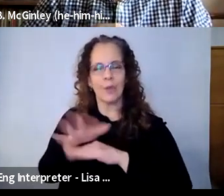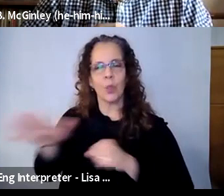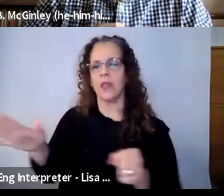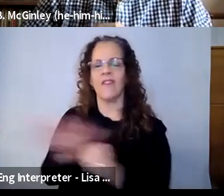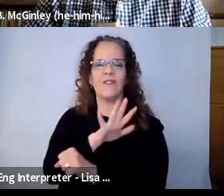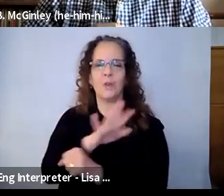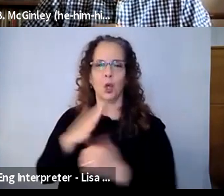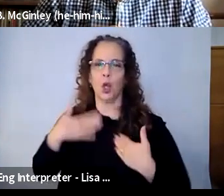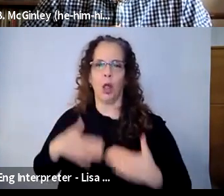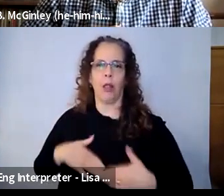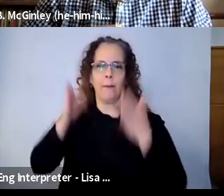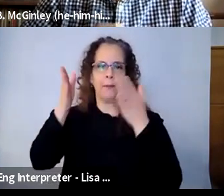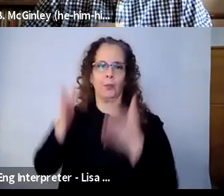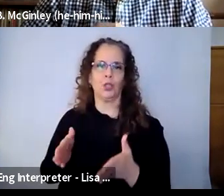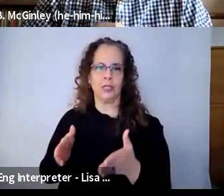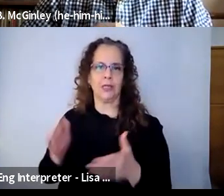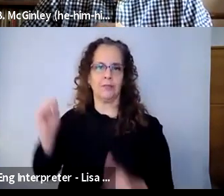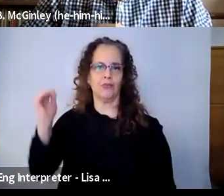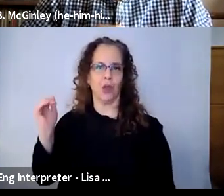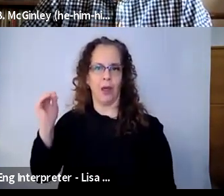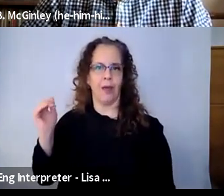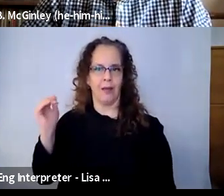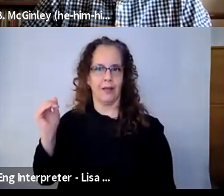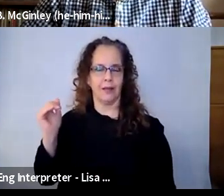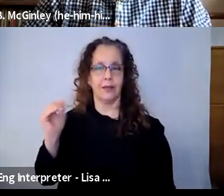that is, it gives it to them in a creative way. It helps to